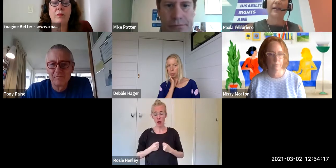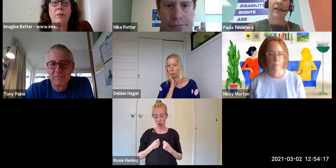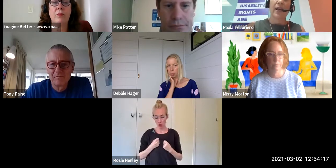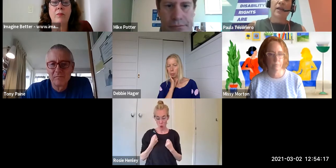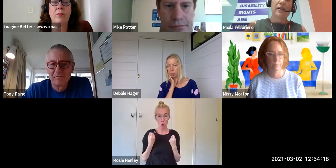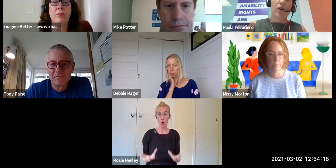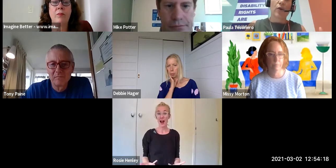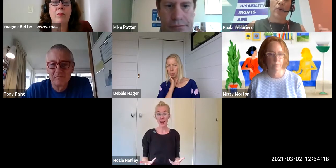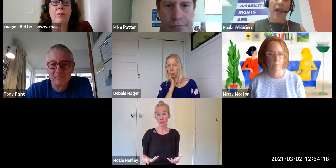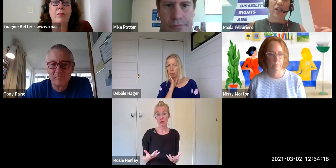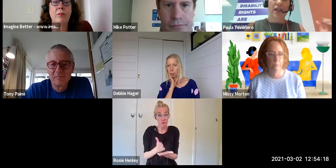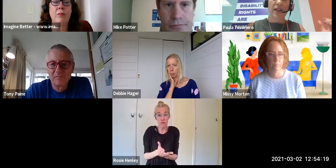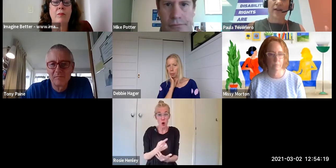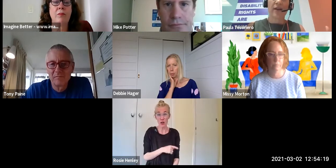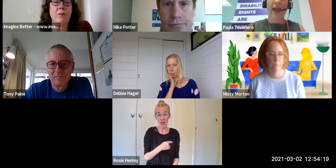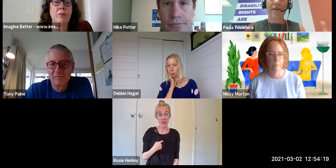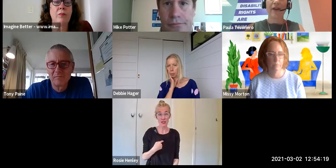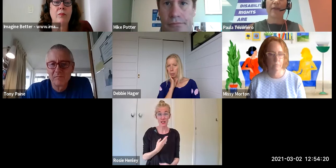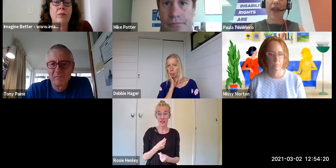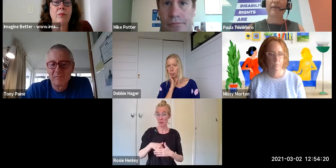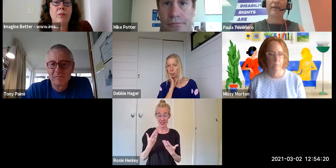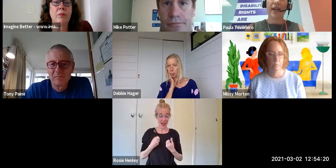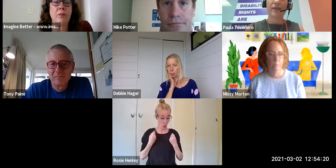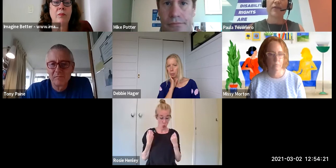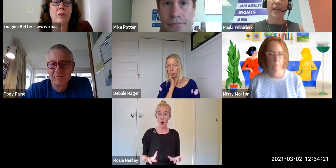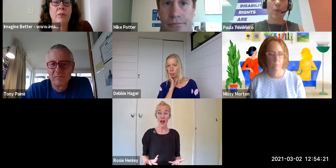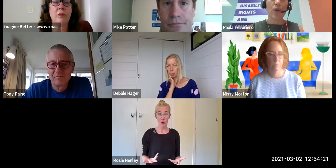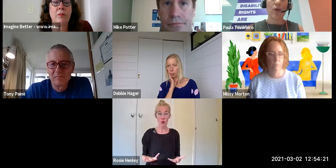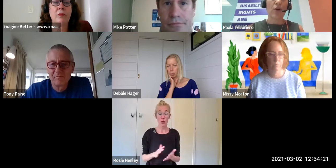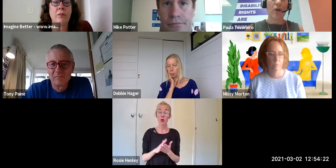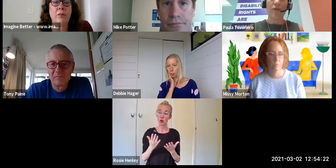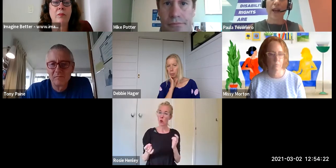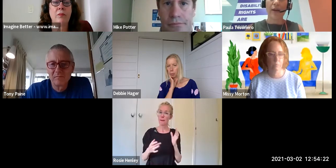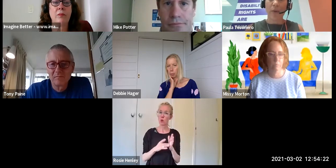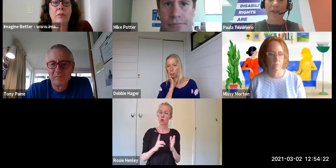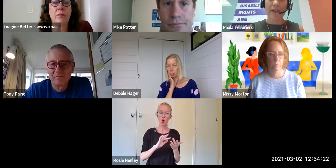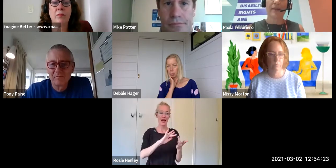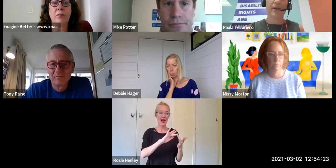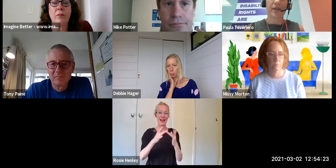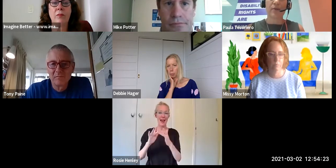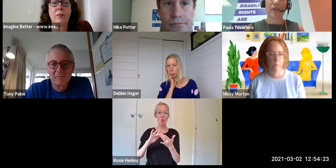And so actually having that that sort of network of allies within the disability community